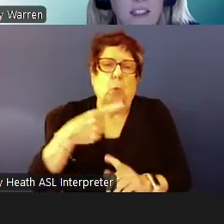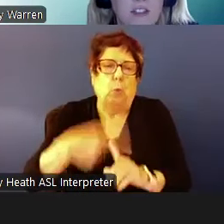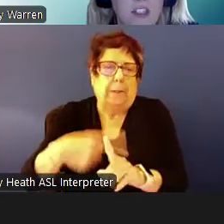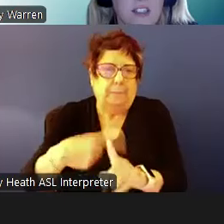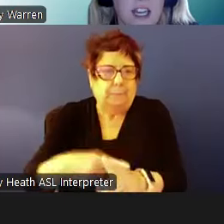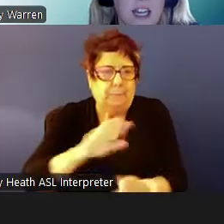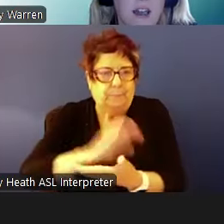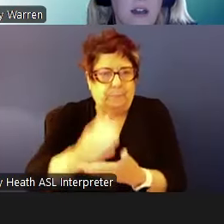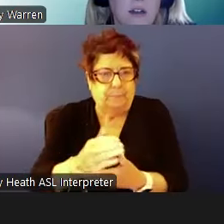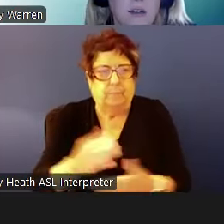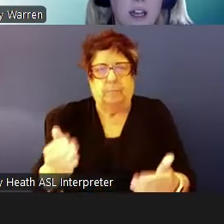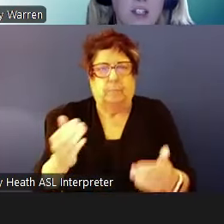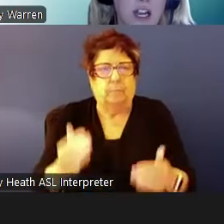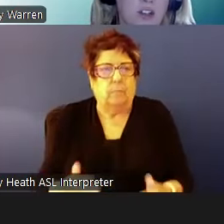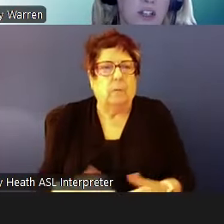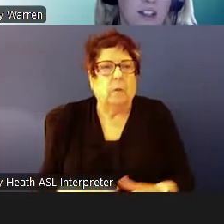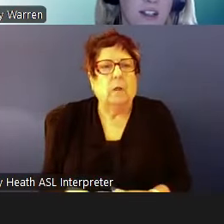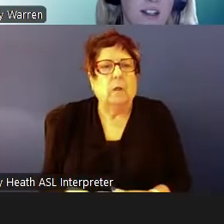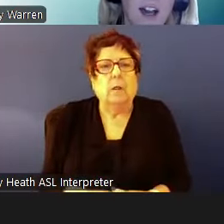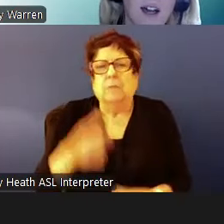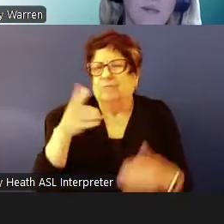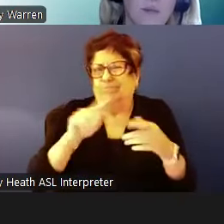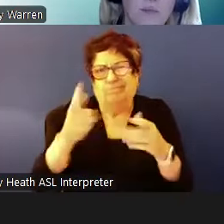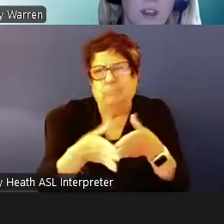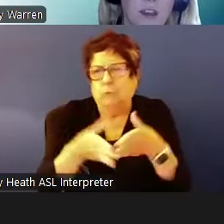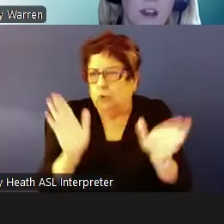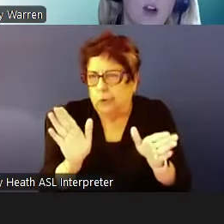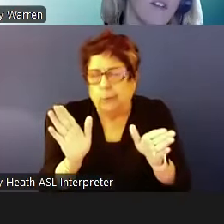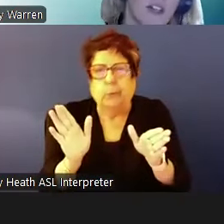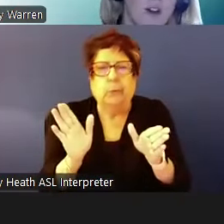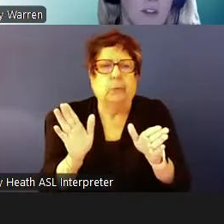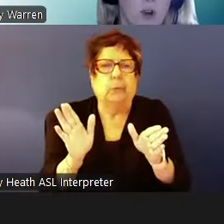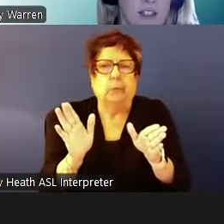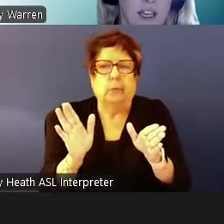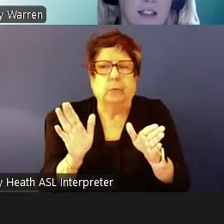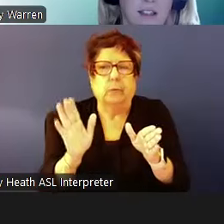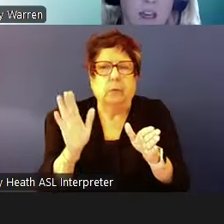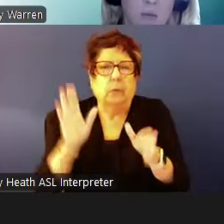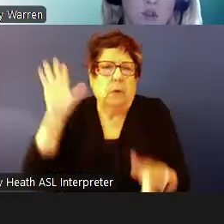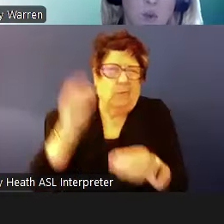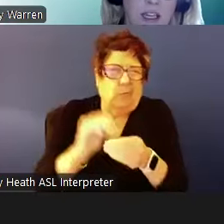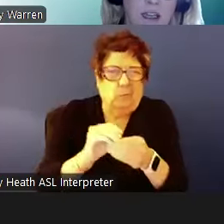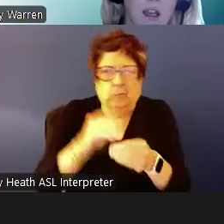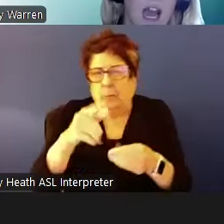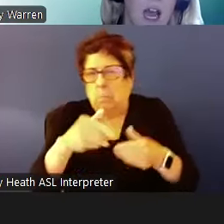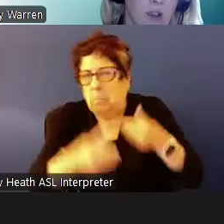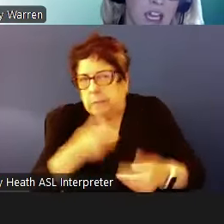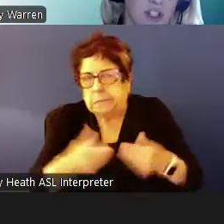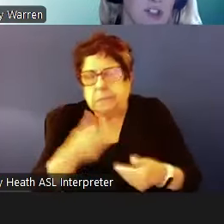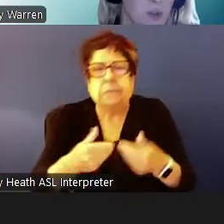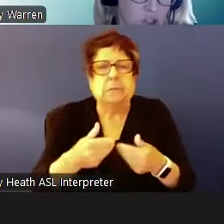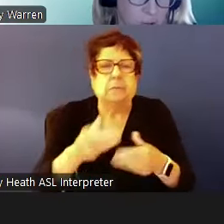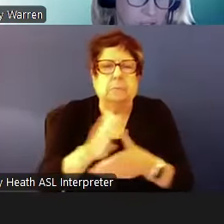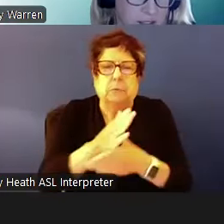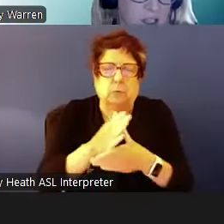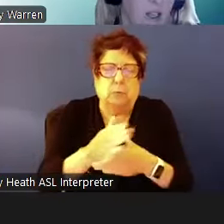This is just a general overview of the process between application to issuance